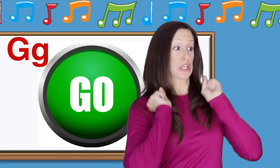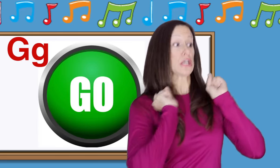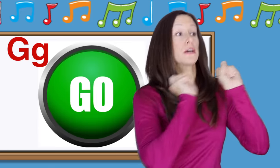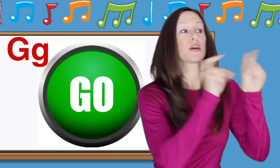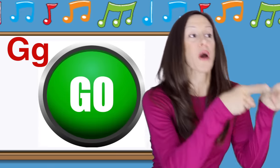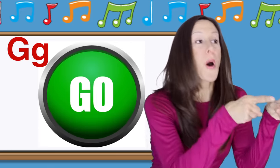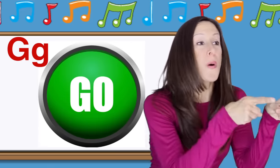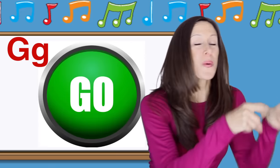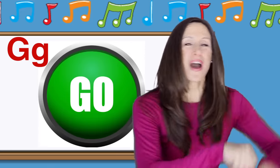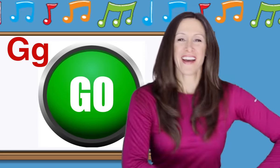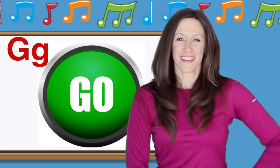G is for Go